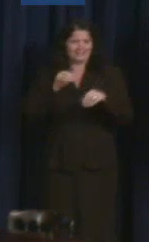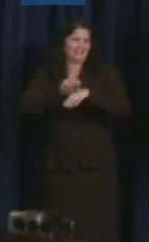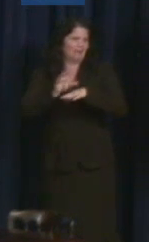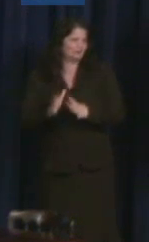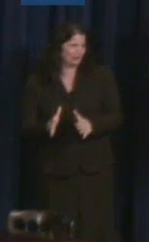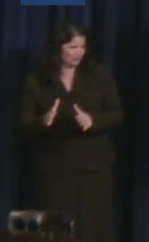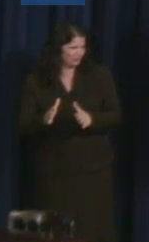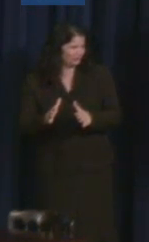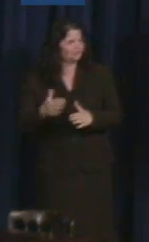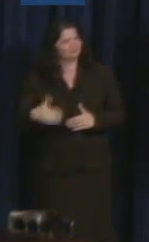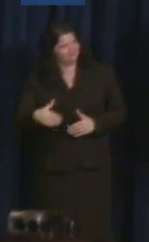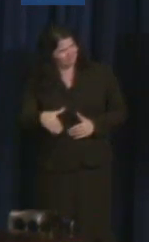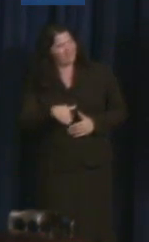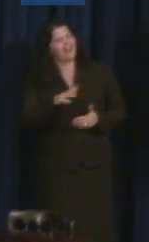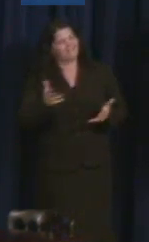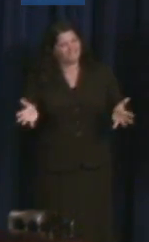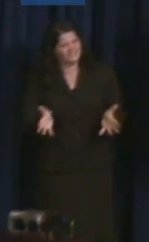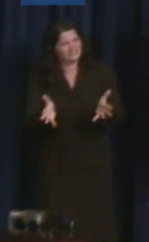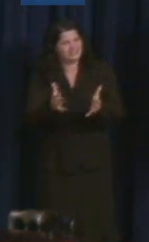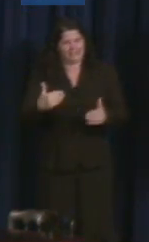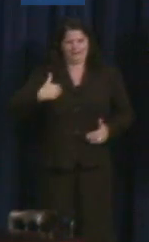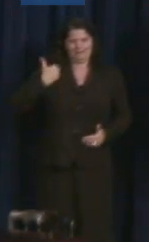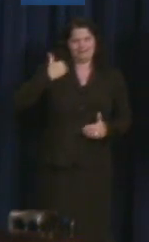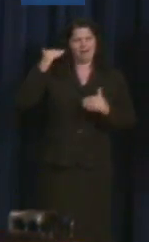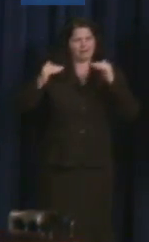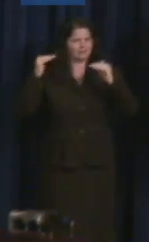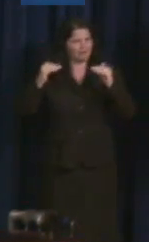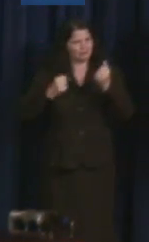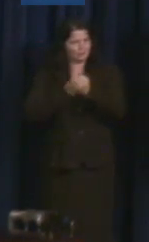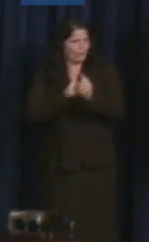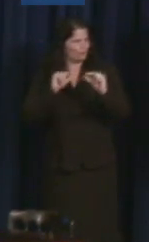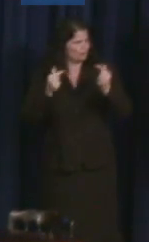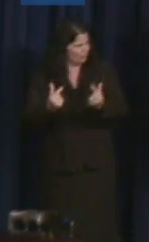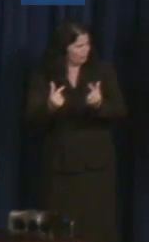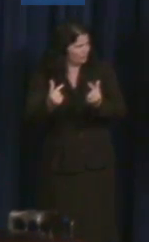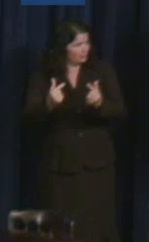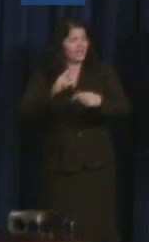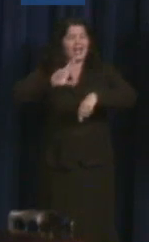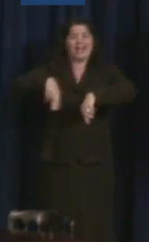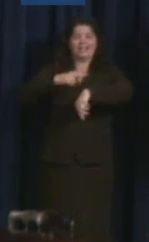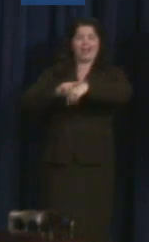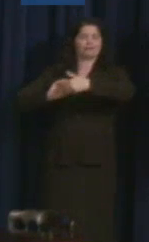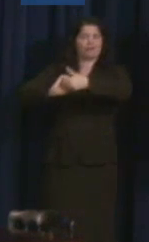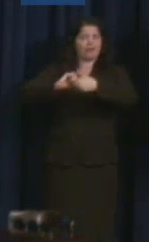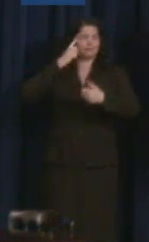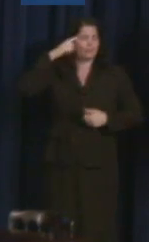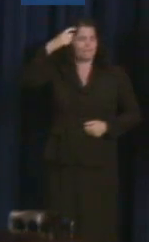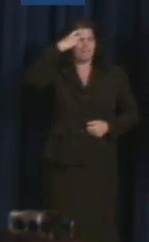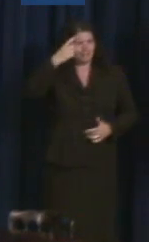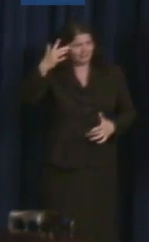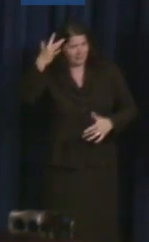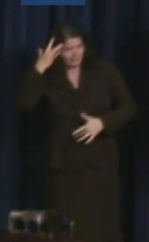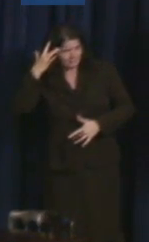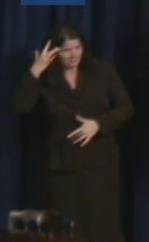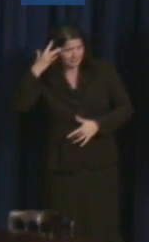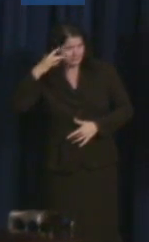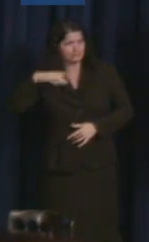facilitator for the Young Adult Support Group at National Alliance on Mental Illness-NYC Metro.